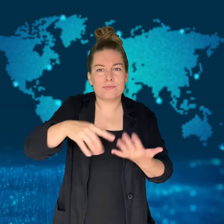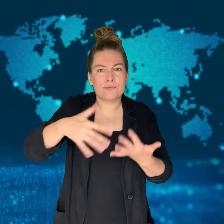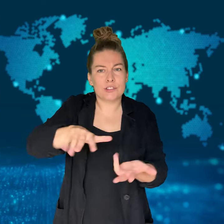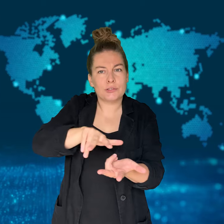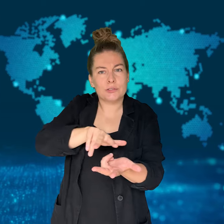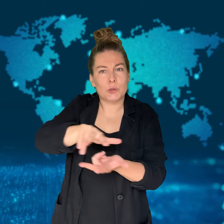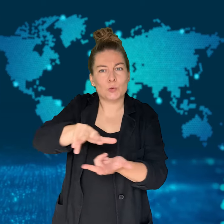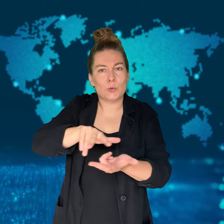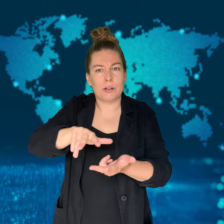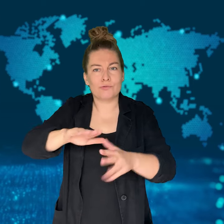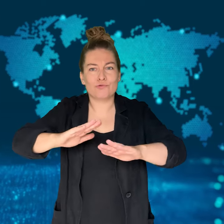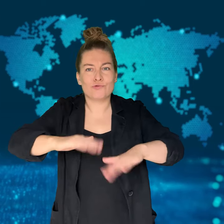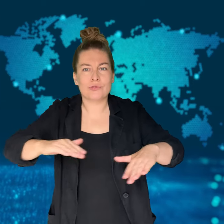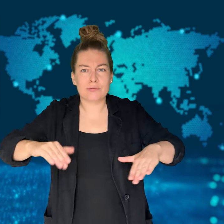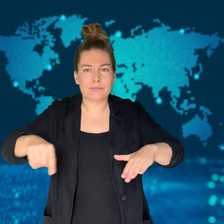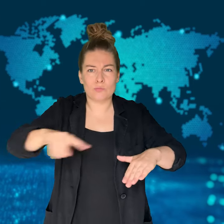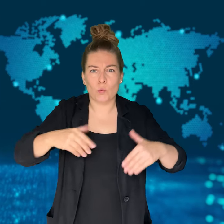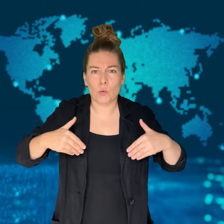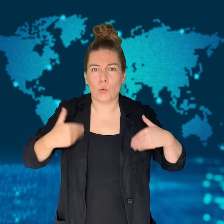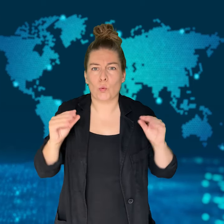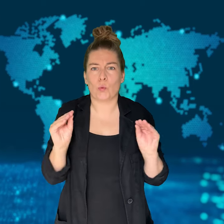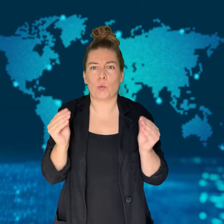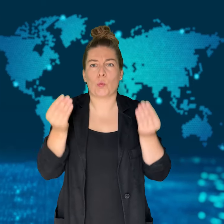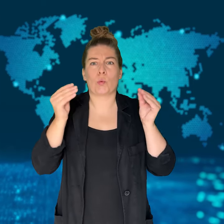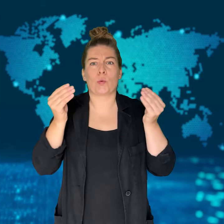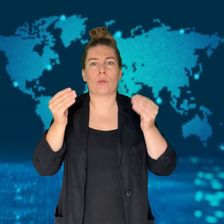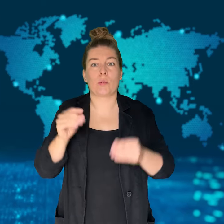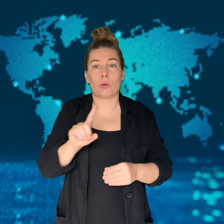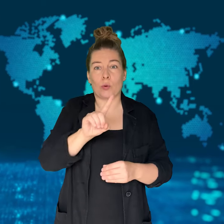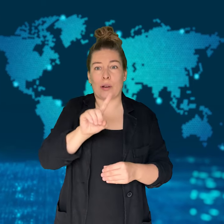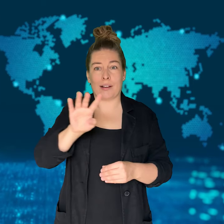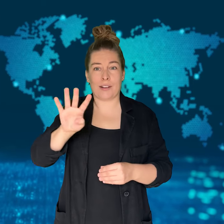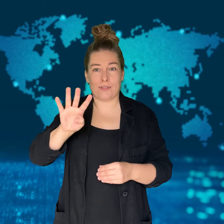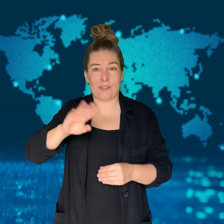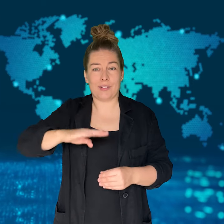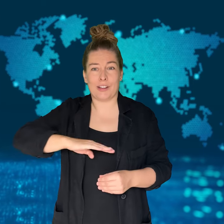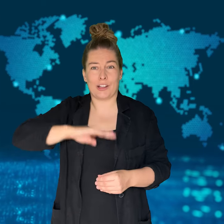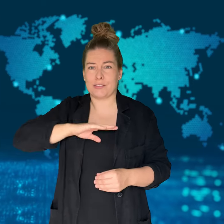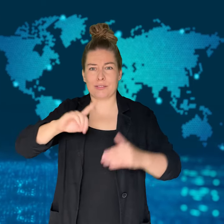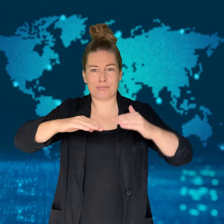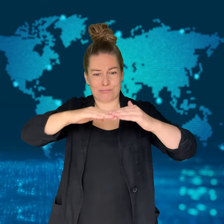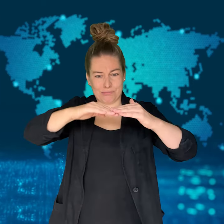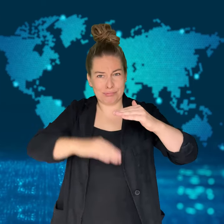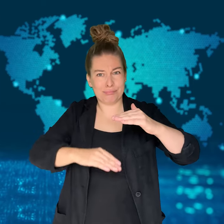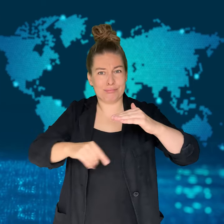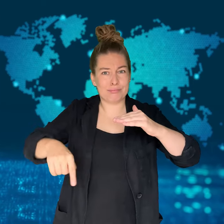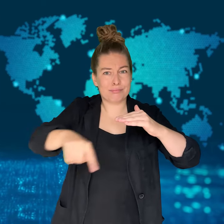penetration against six girls who were under 14 years of age.